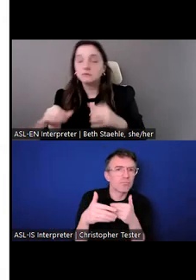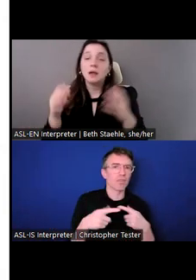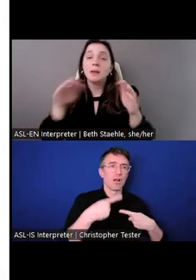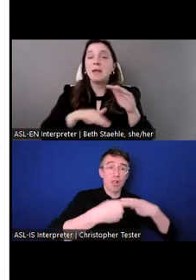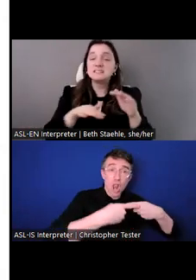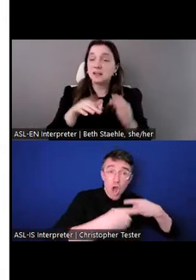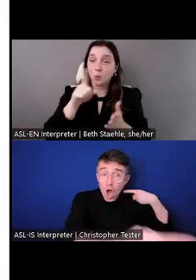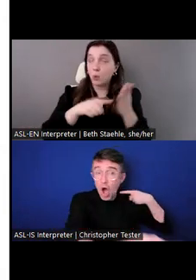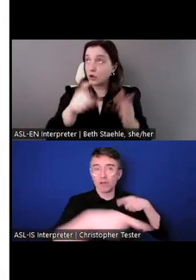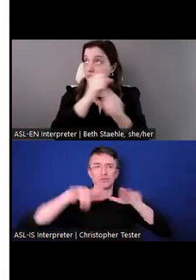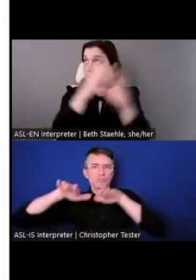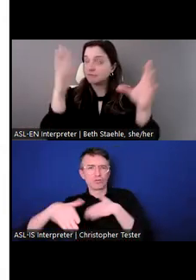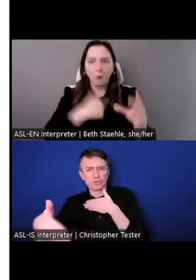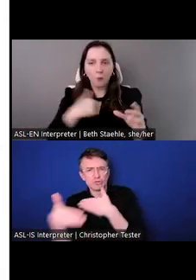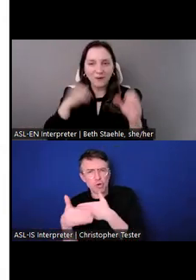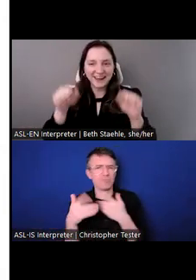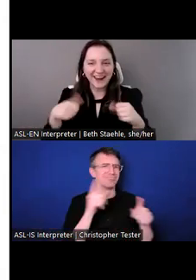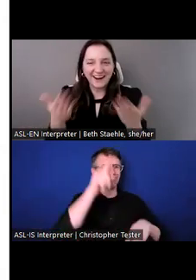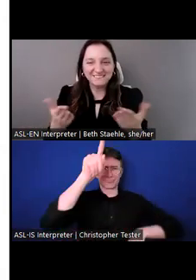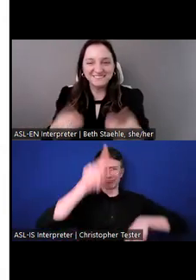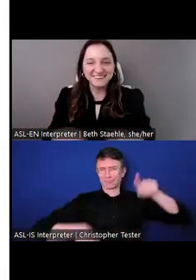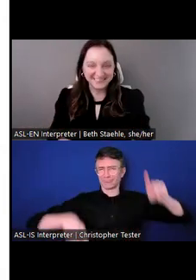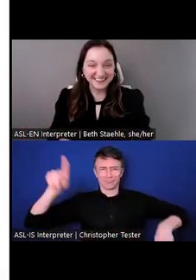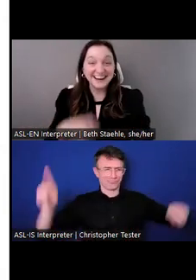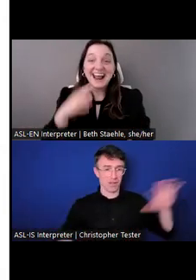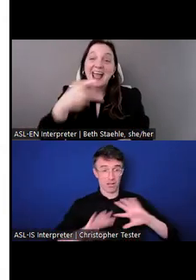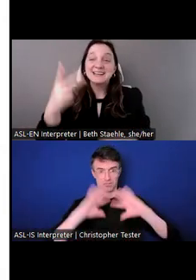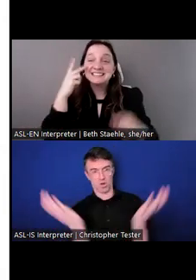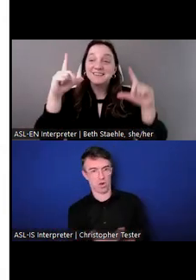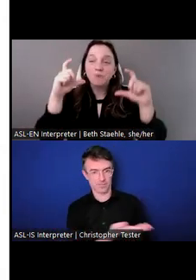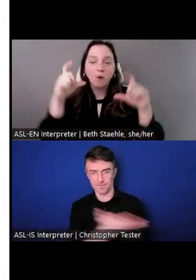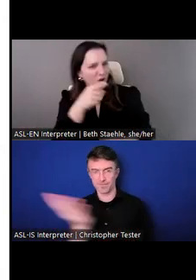And depicted on the slide is an image of some happy students on one of those programs.